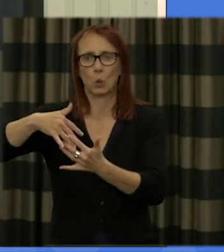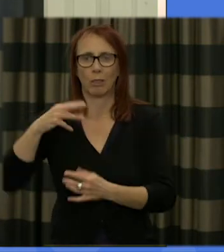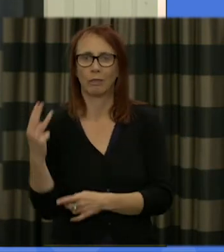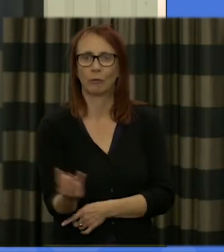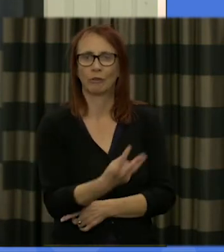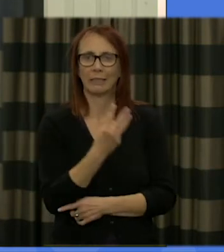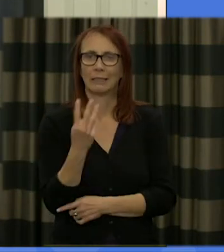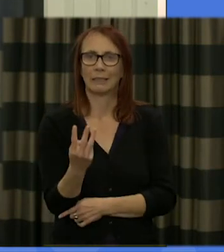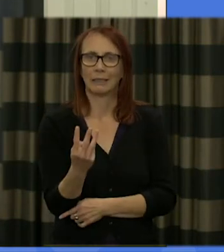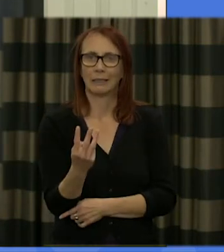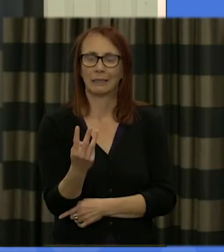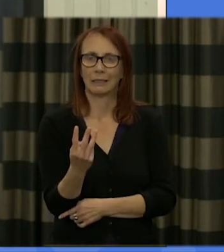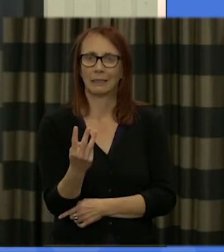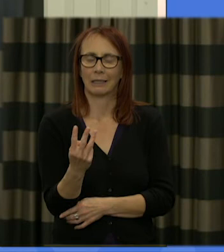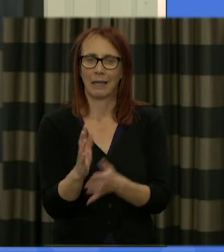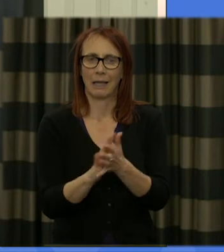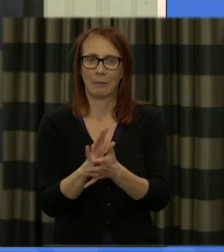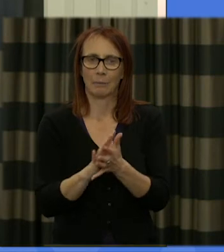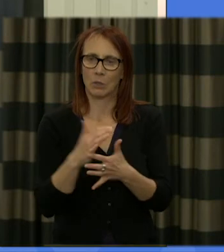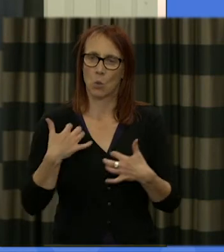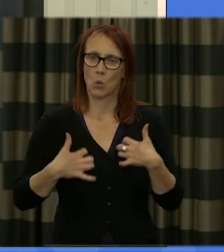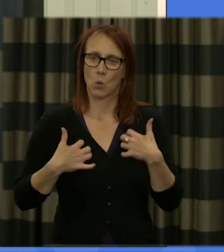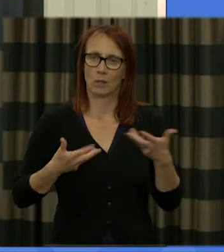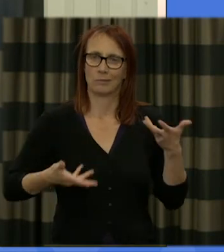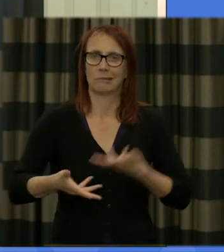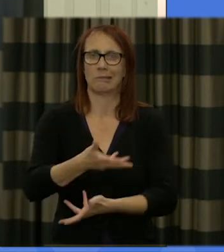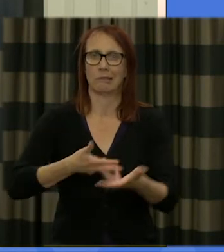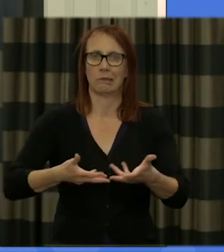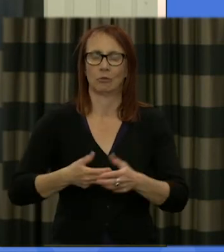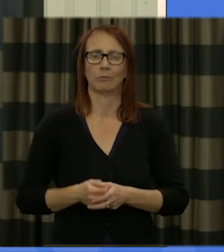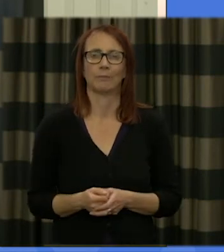to enliven our discussions and we're going to be joined by three experts